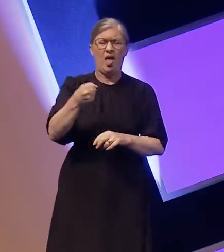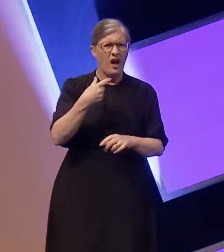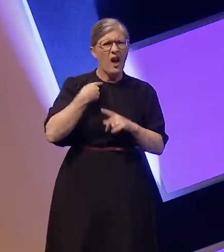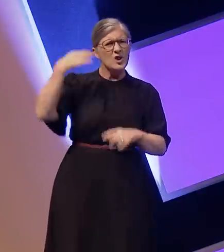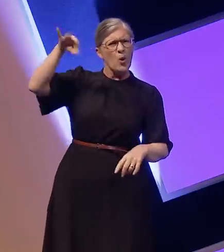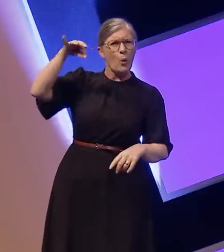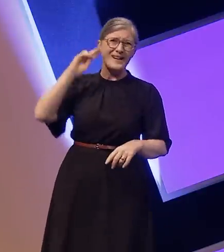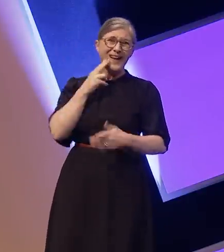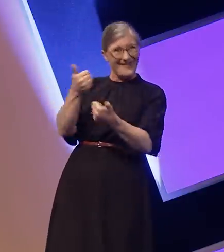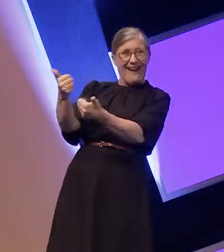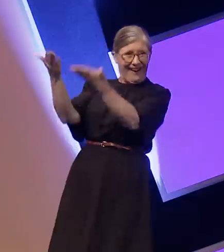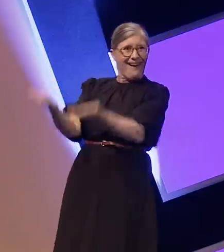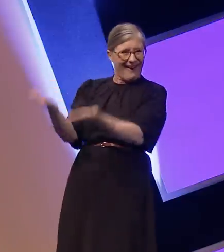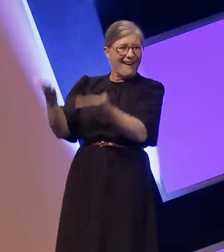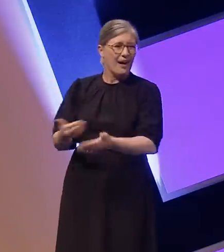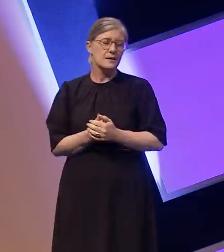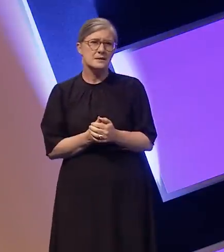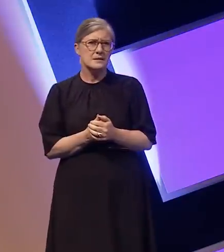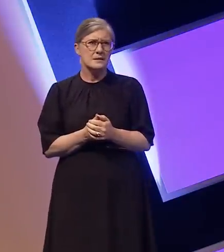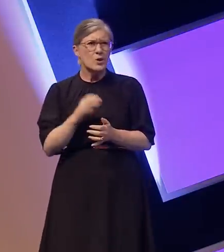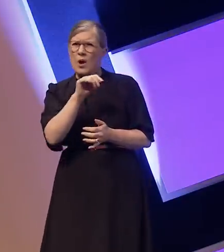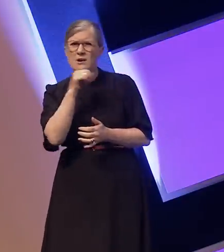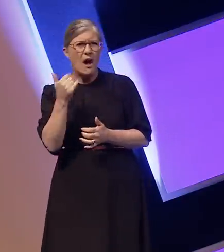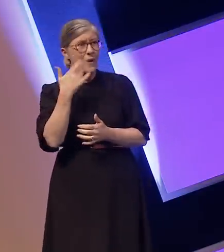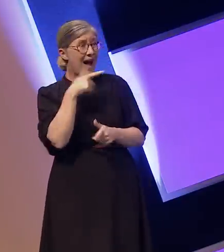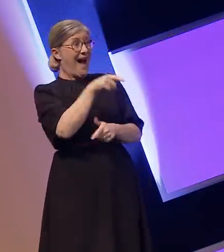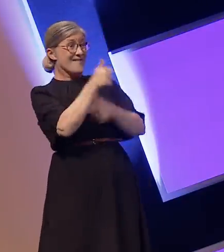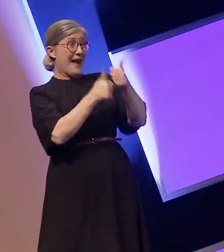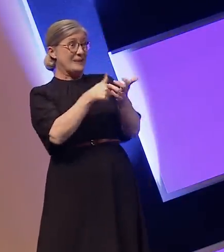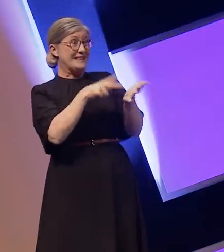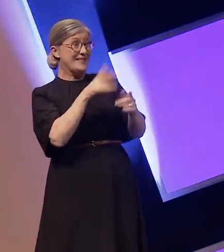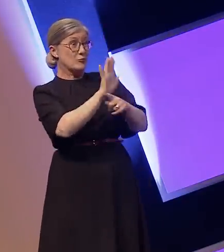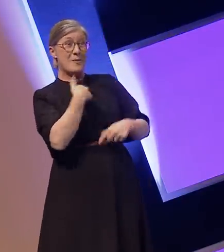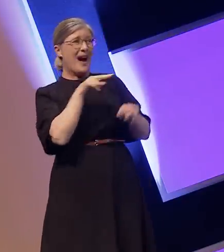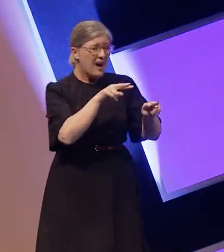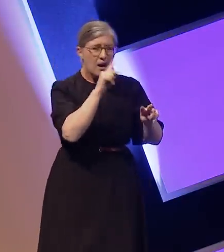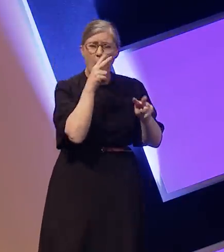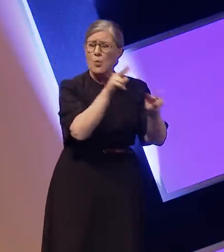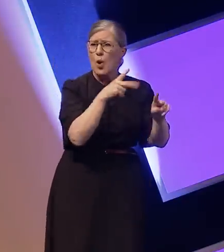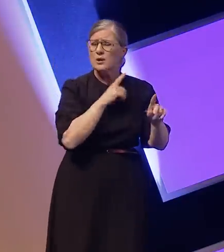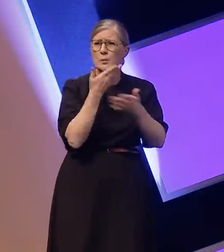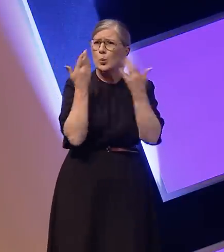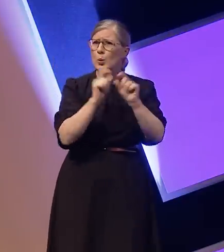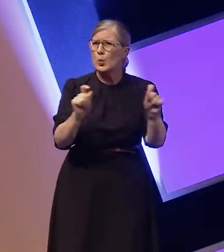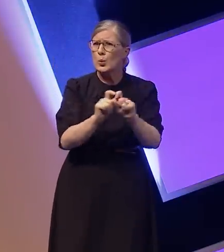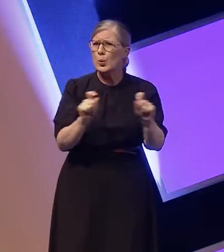it's not nice when my favourite tv show doesn't have subtitles it is not nice to feel frustrated and unheard.